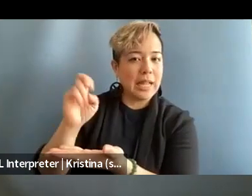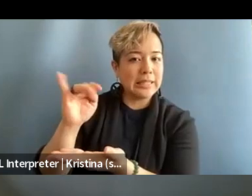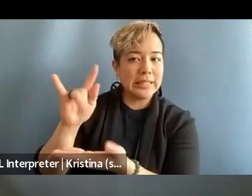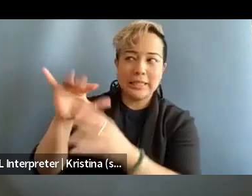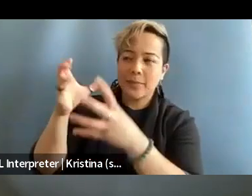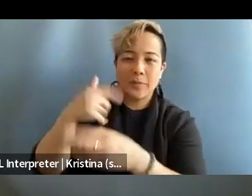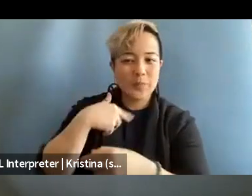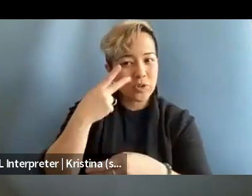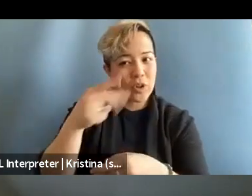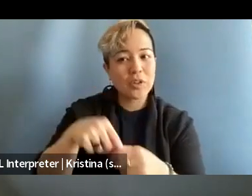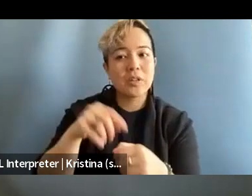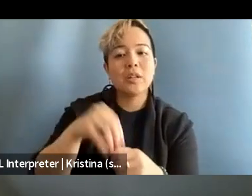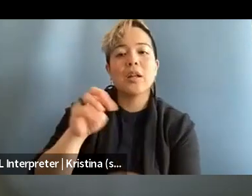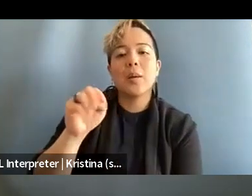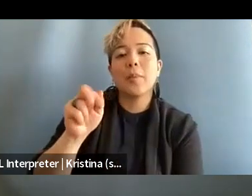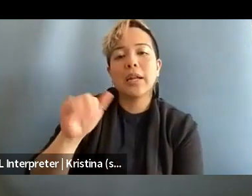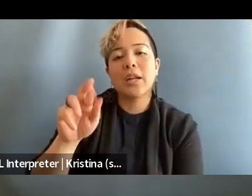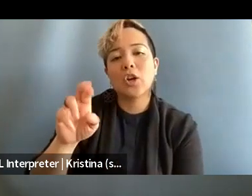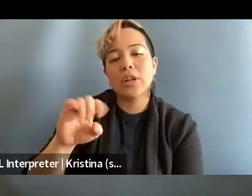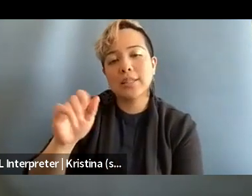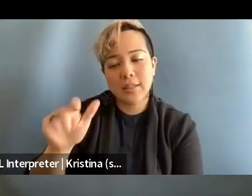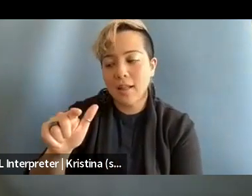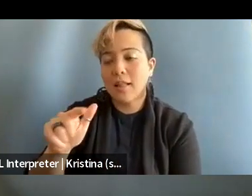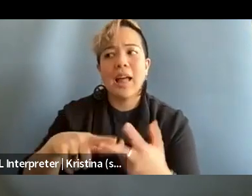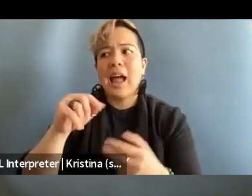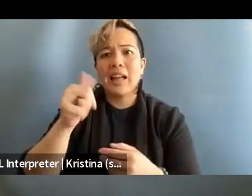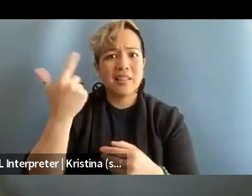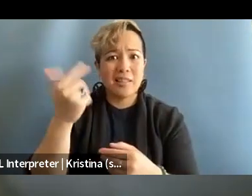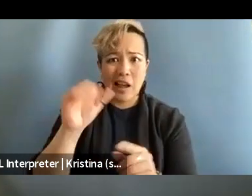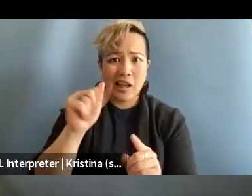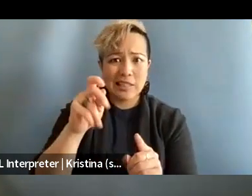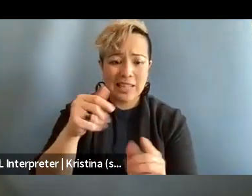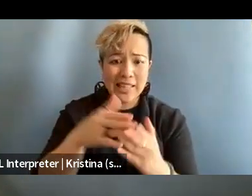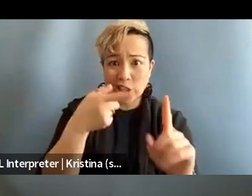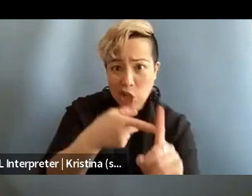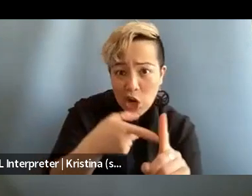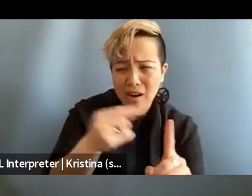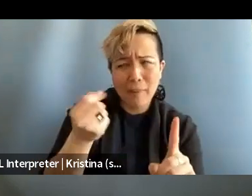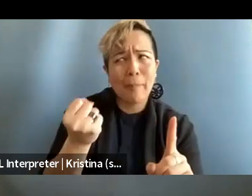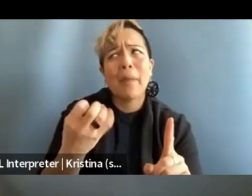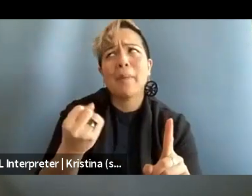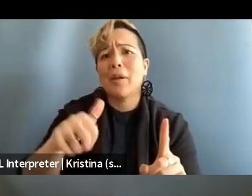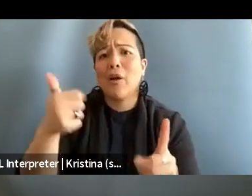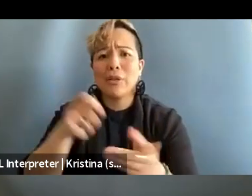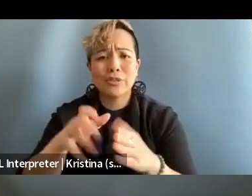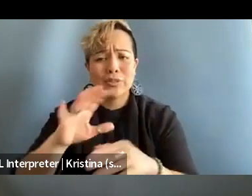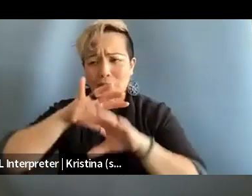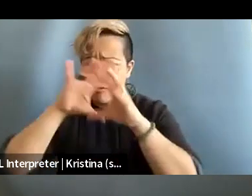in the case of Maria Reza and the attacks against her and many, many other journalists around the world who,